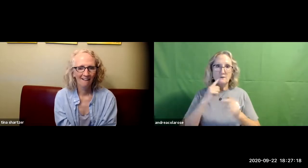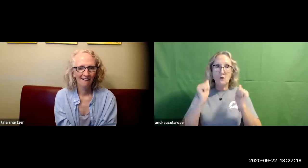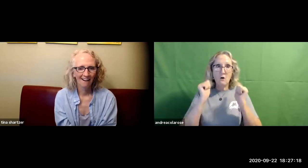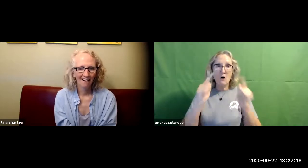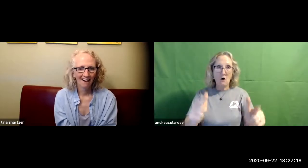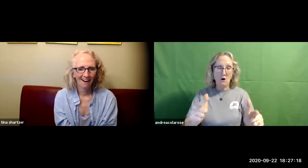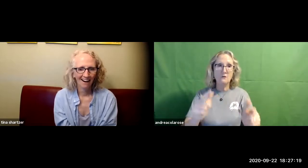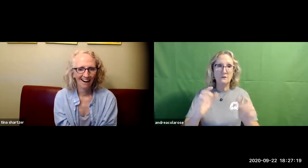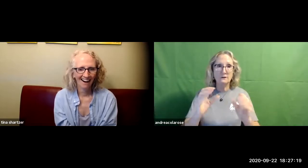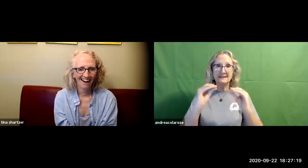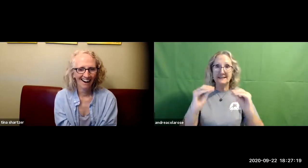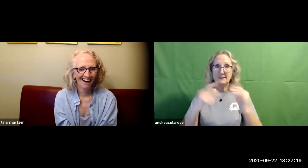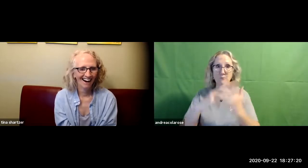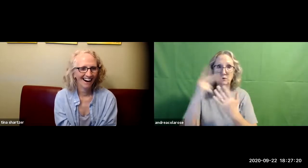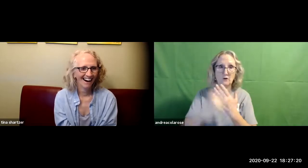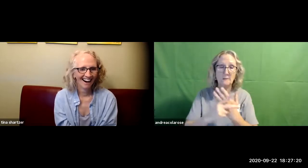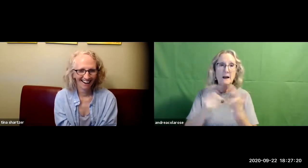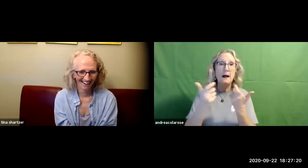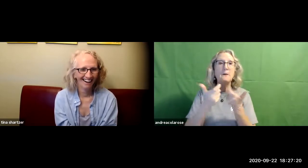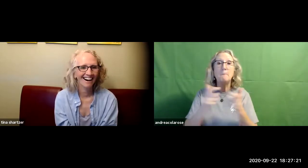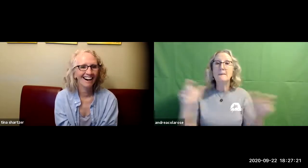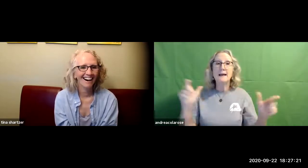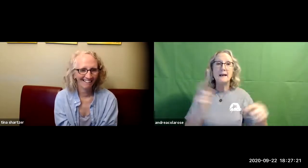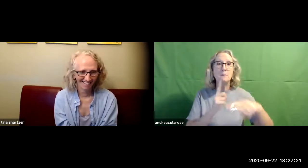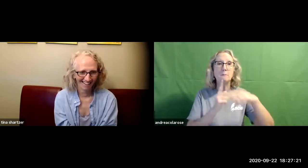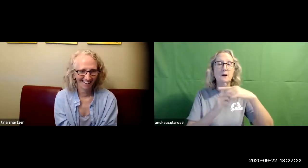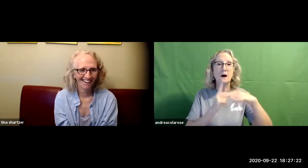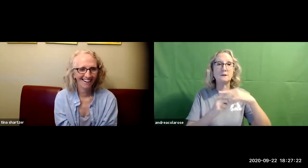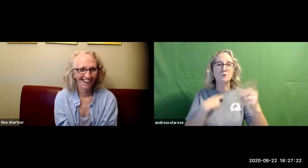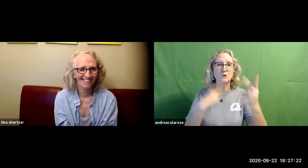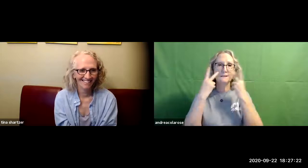has been